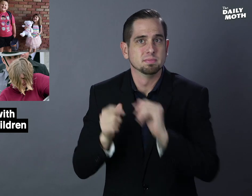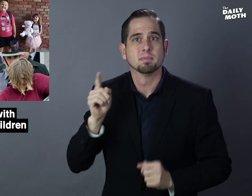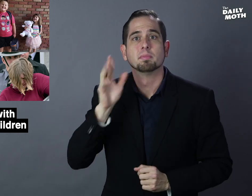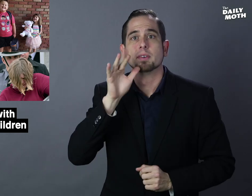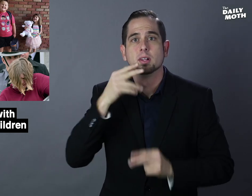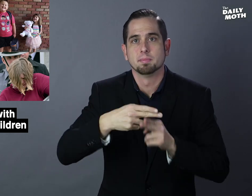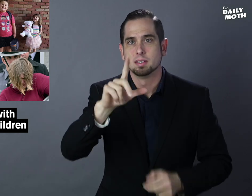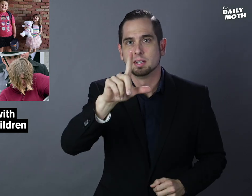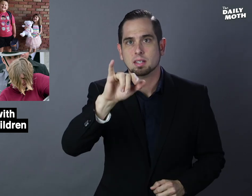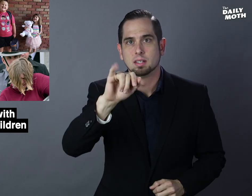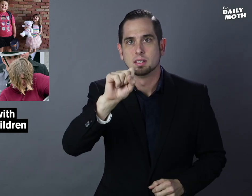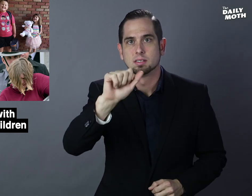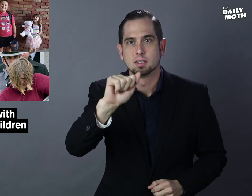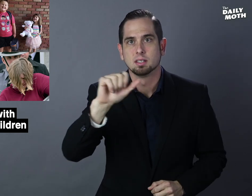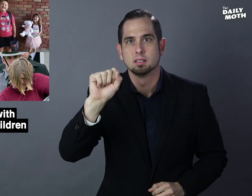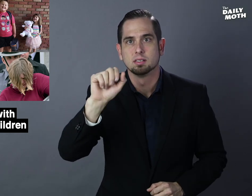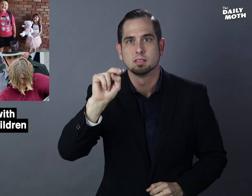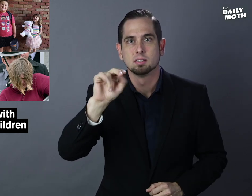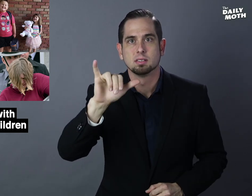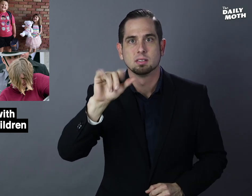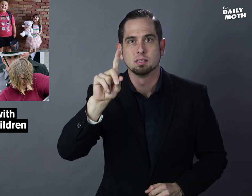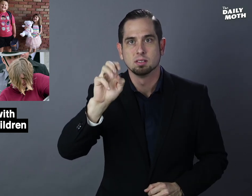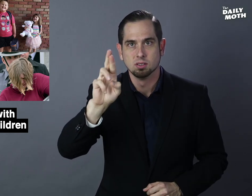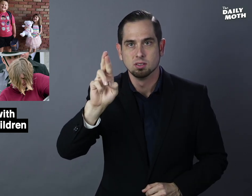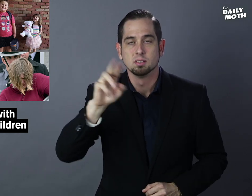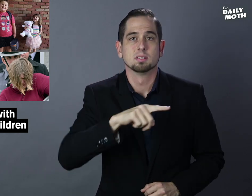The mother's name is Lisa Snyder and